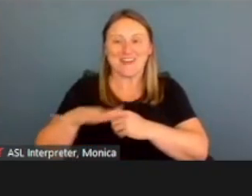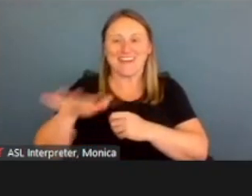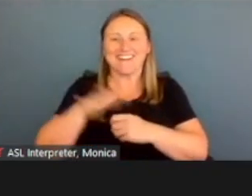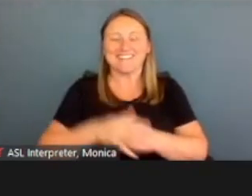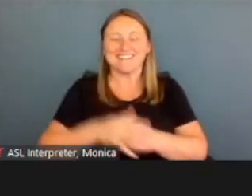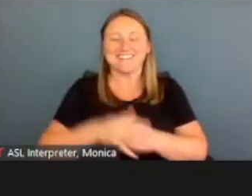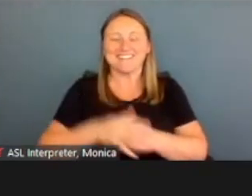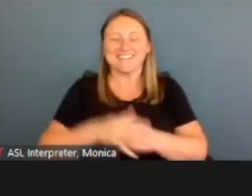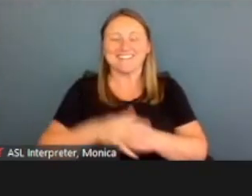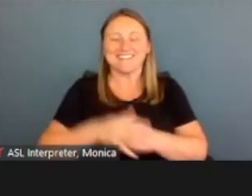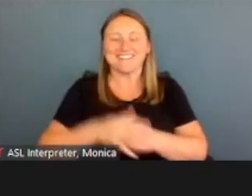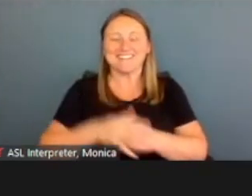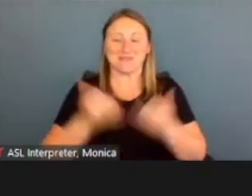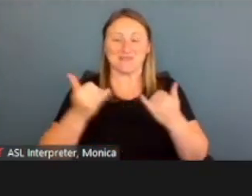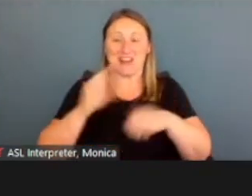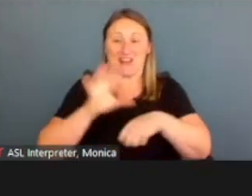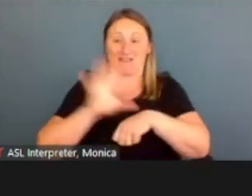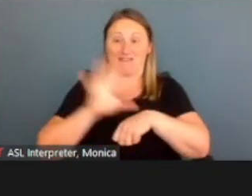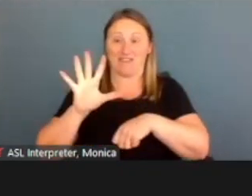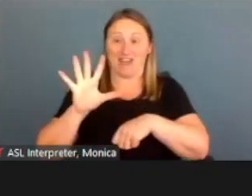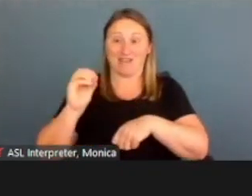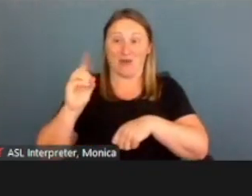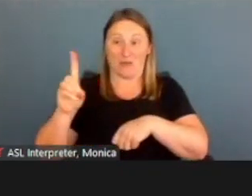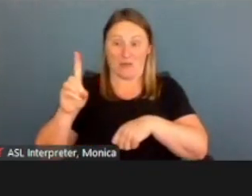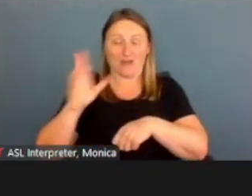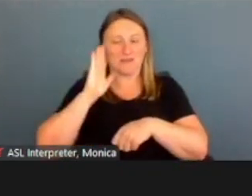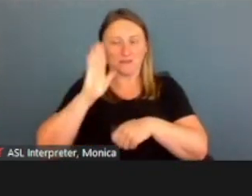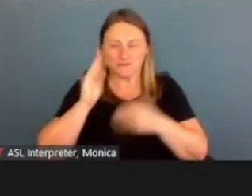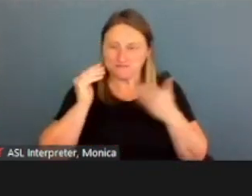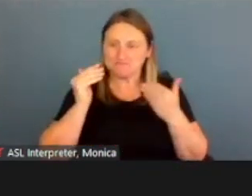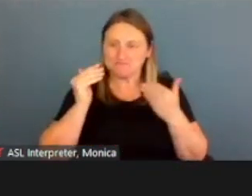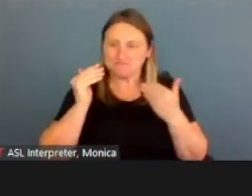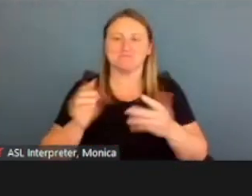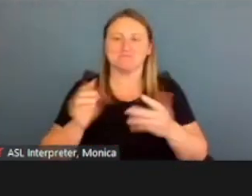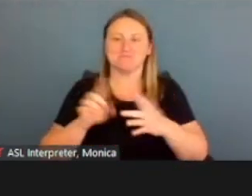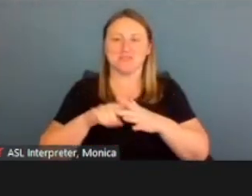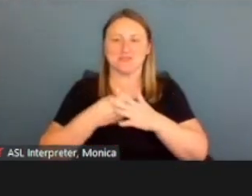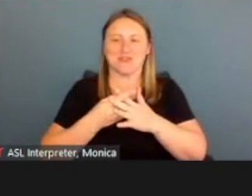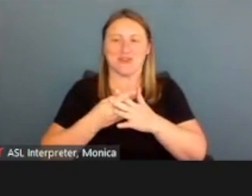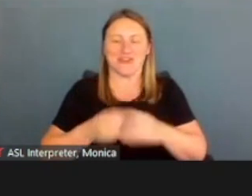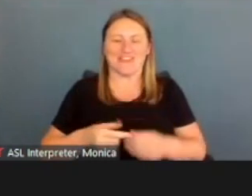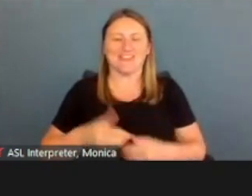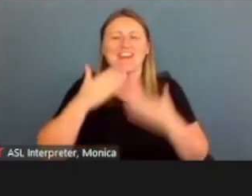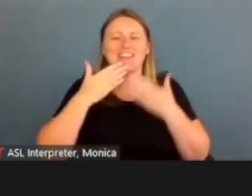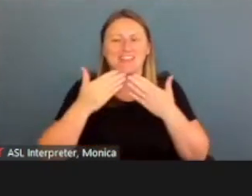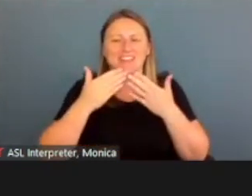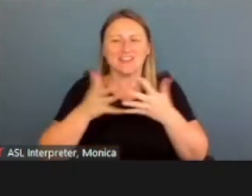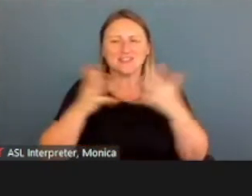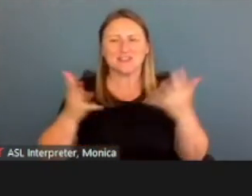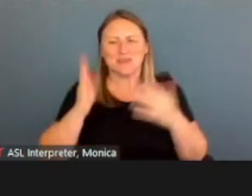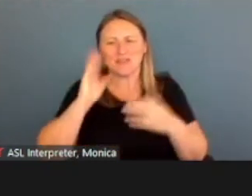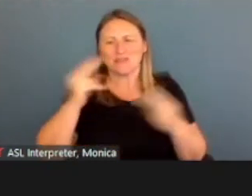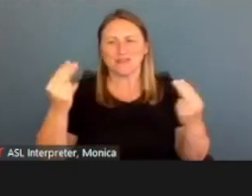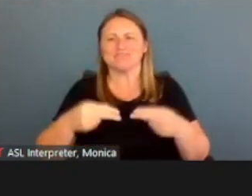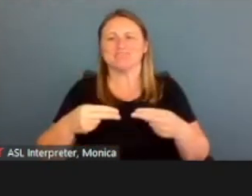It is 5:01, so we are going to go ahead and get started. Thank you so much for joining us today.